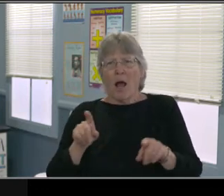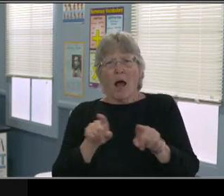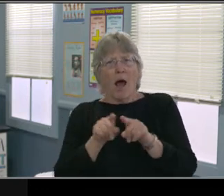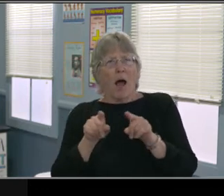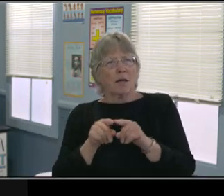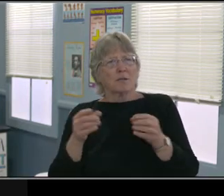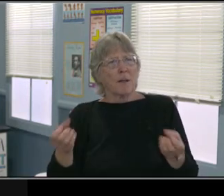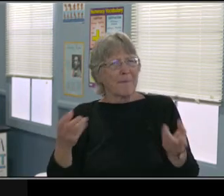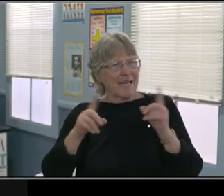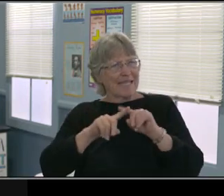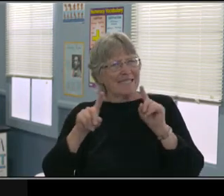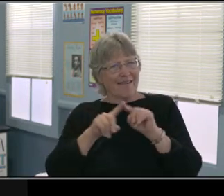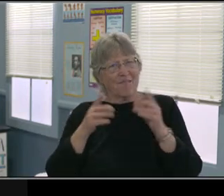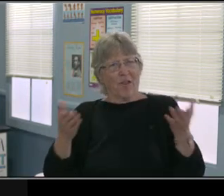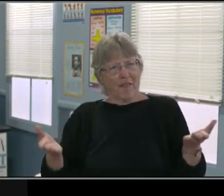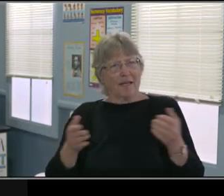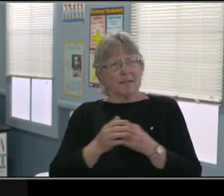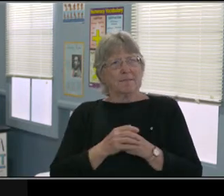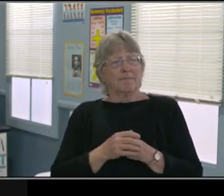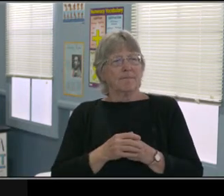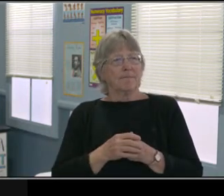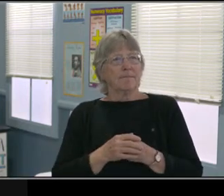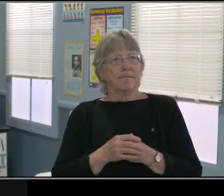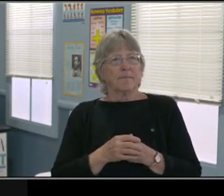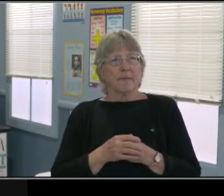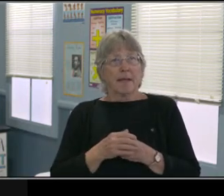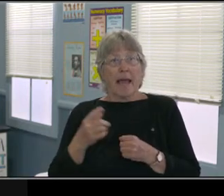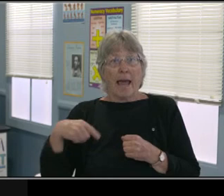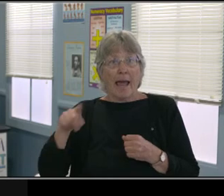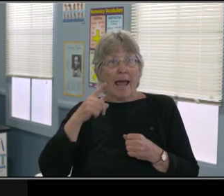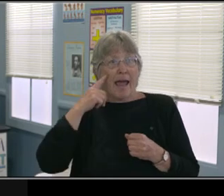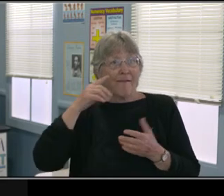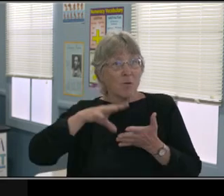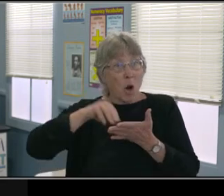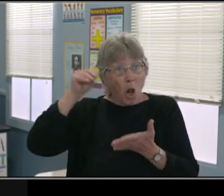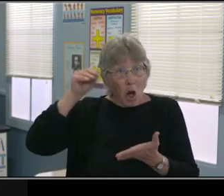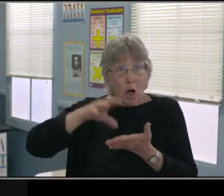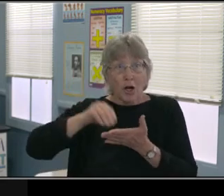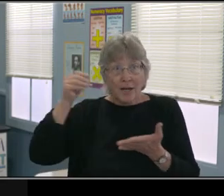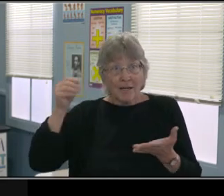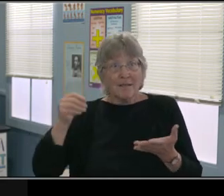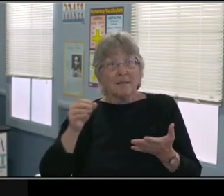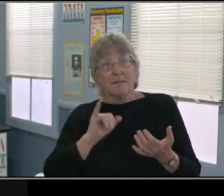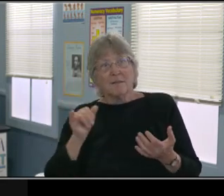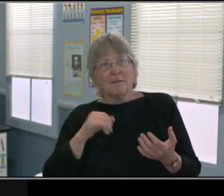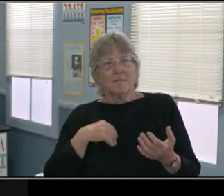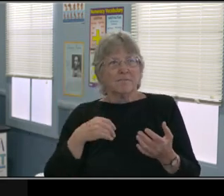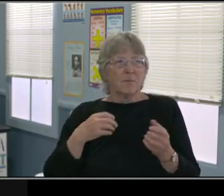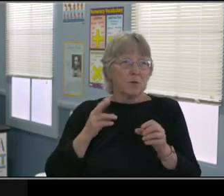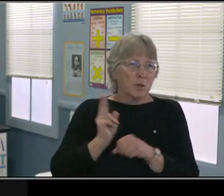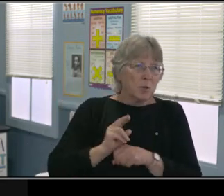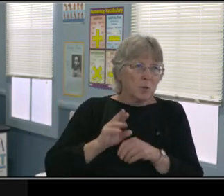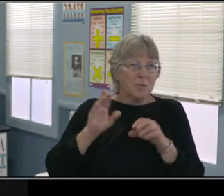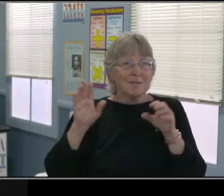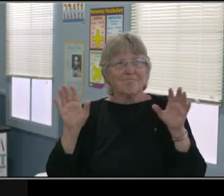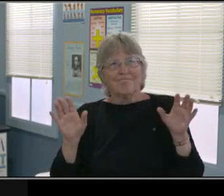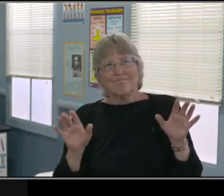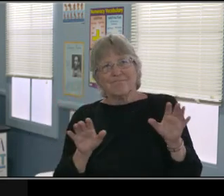You as a parent have been in it. You've seen your student and you know what they can handle, what they can't handle.